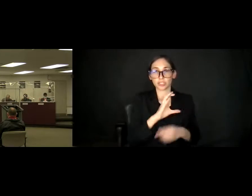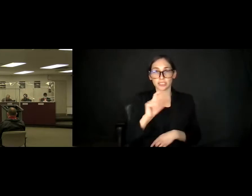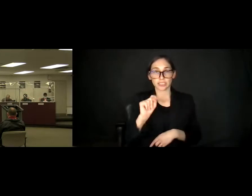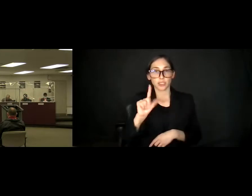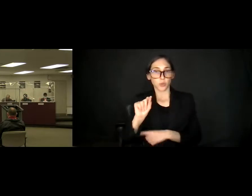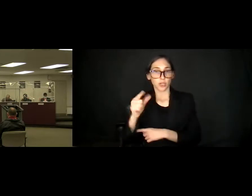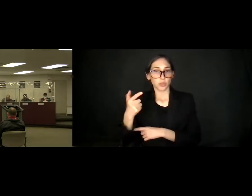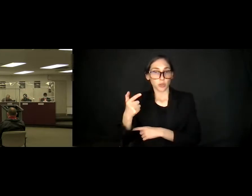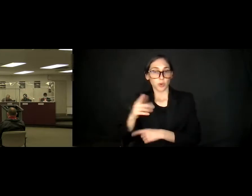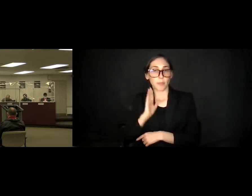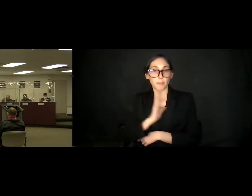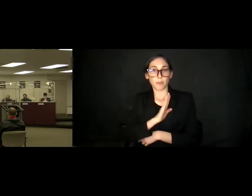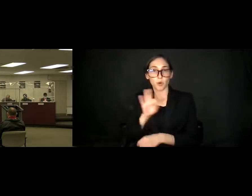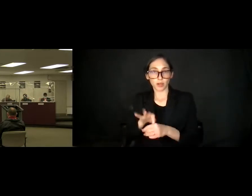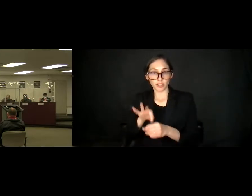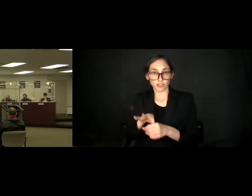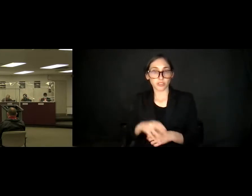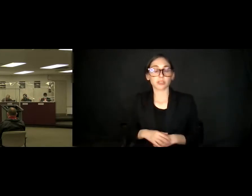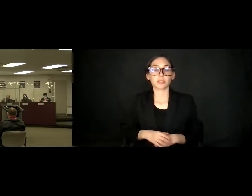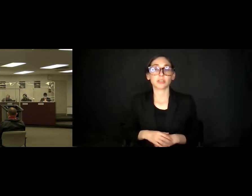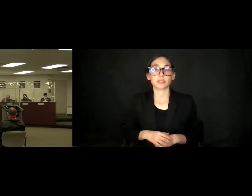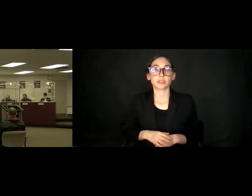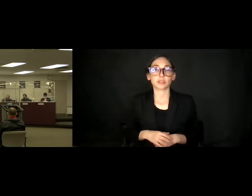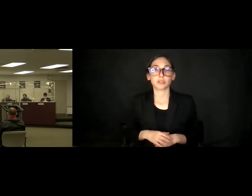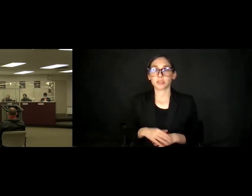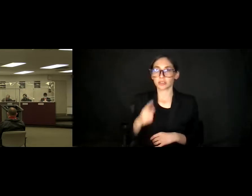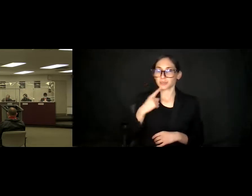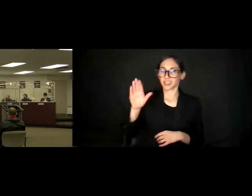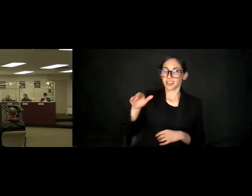Election and . . . Mr. President I would like to